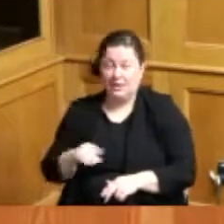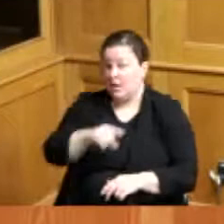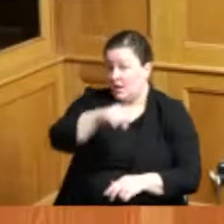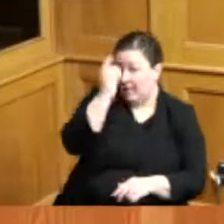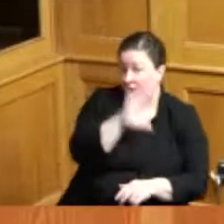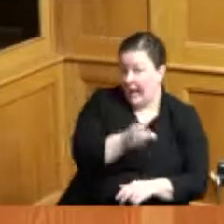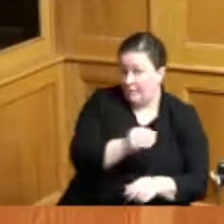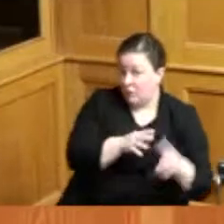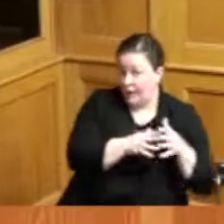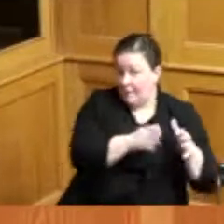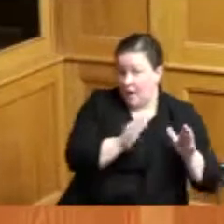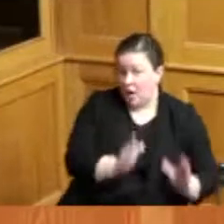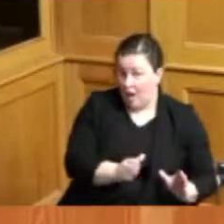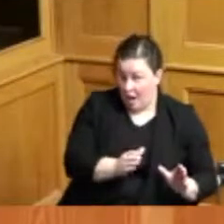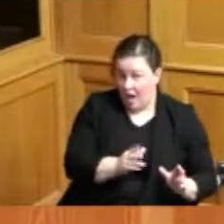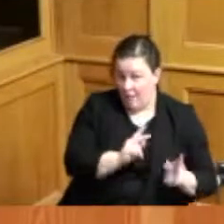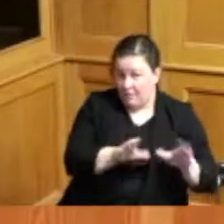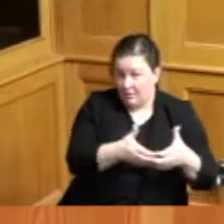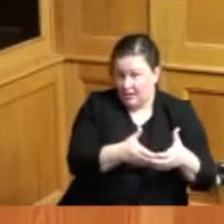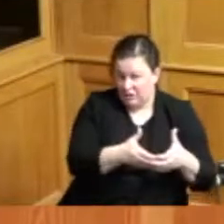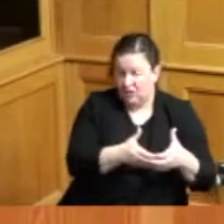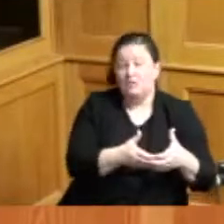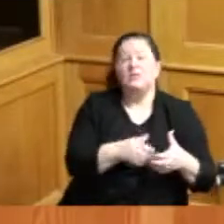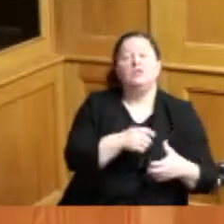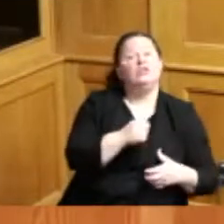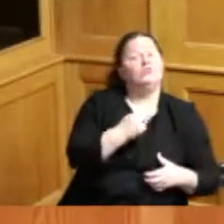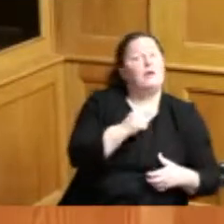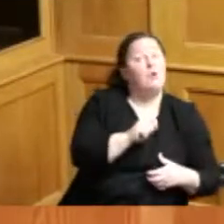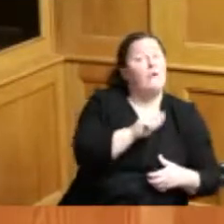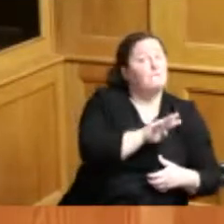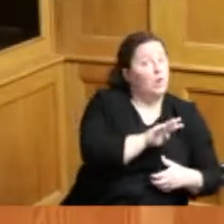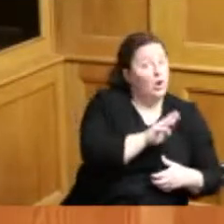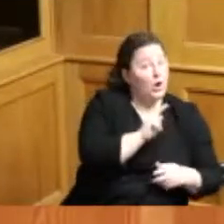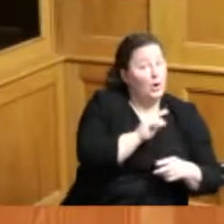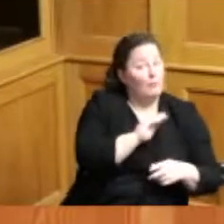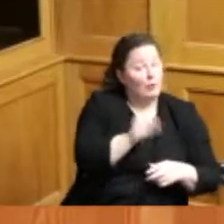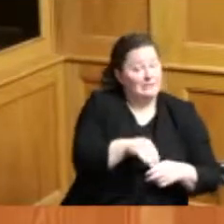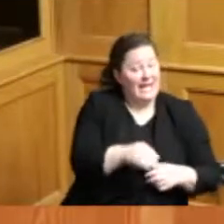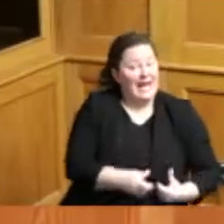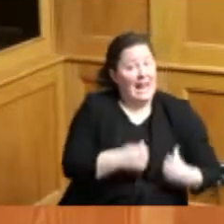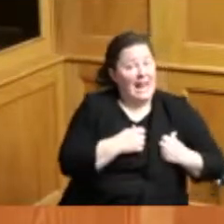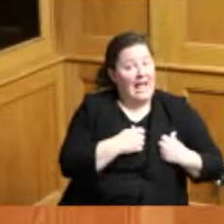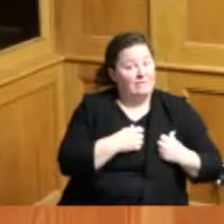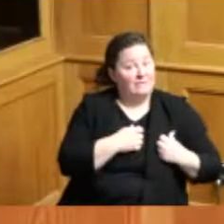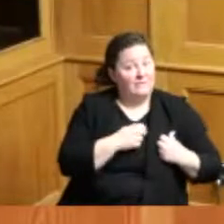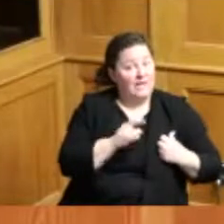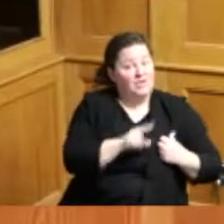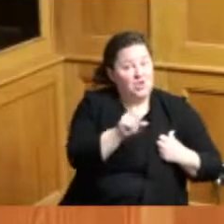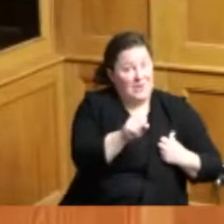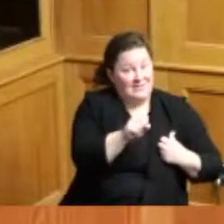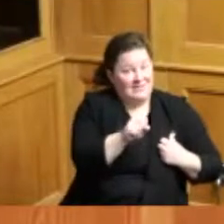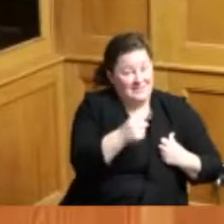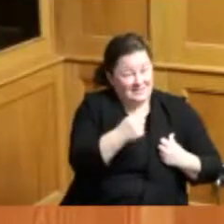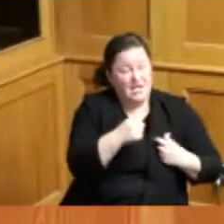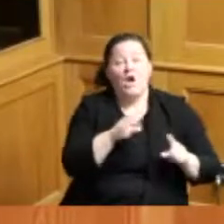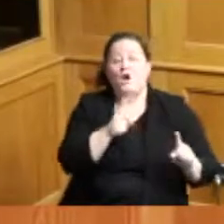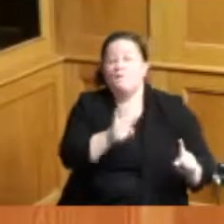accounted for 12.4 percent living in the united states which is 46.9 million